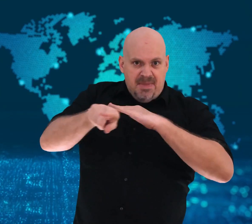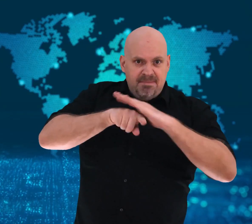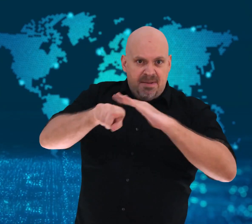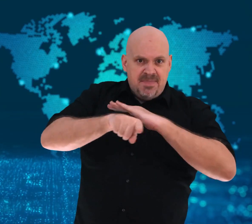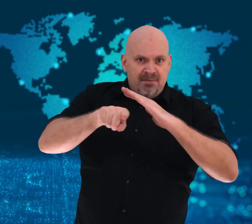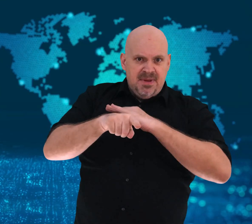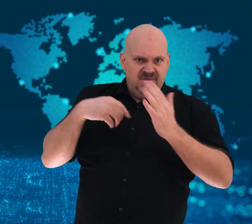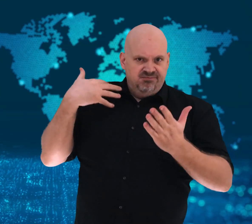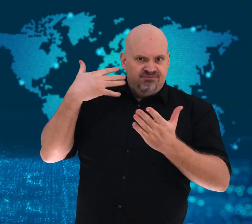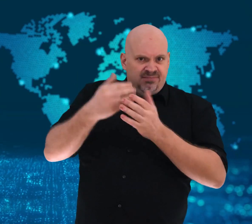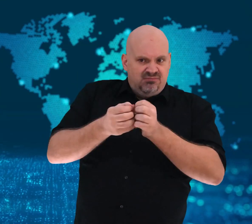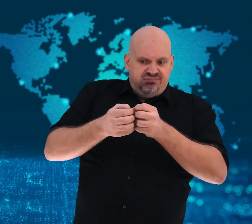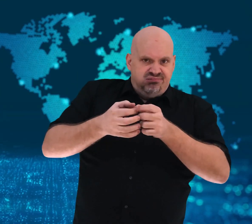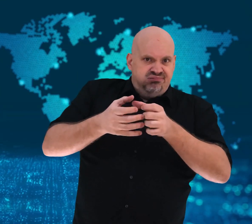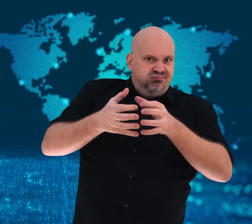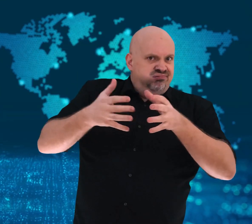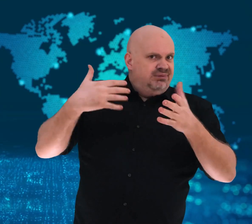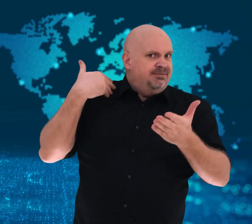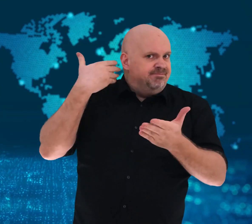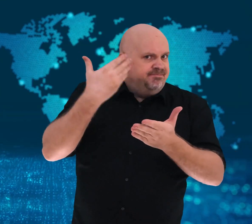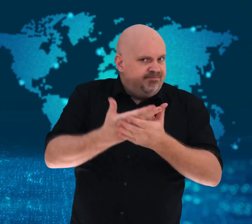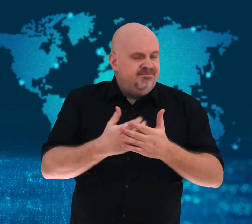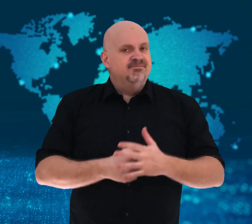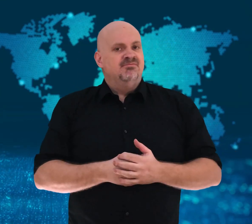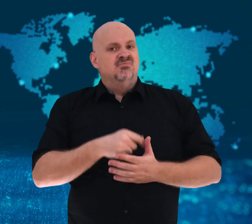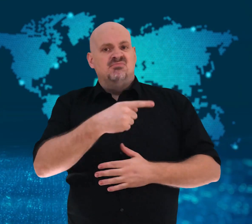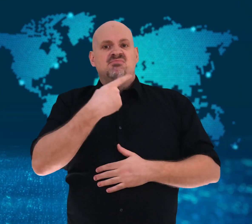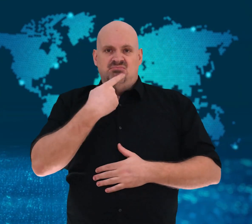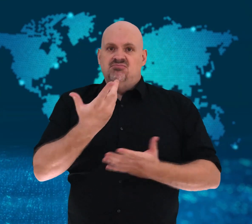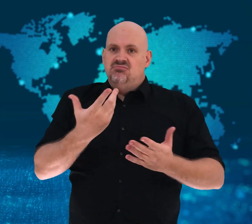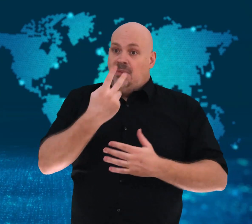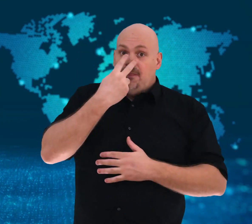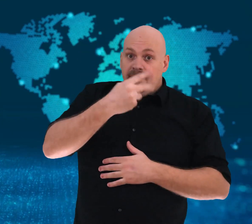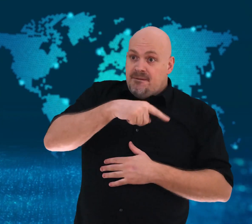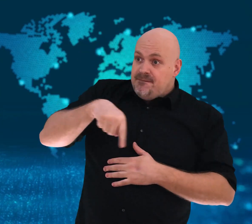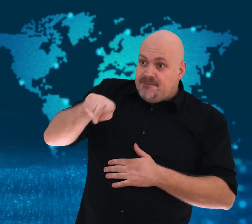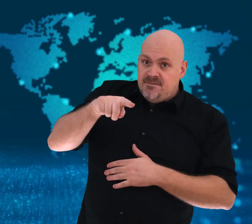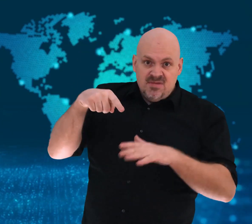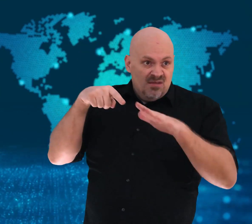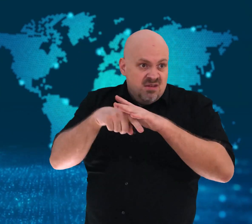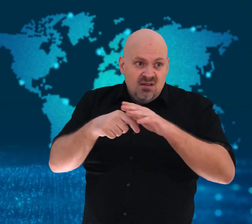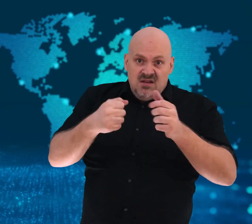attacked prisons to free their inmates,